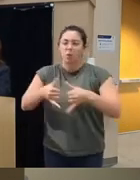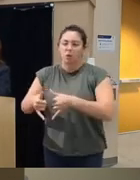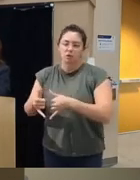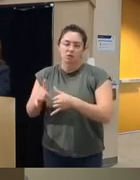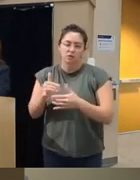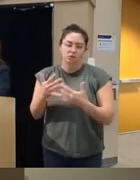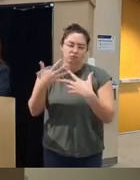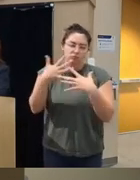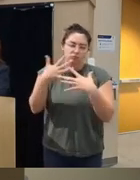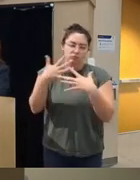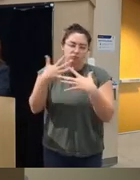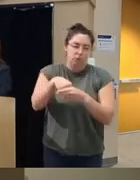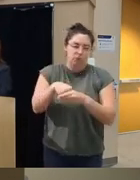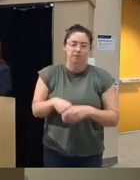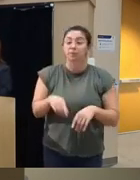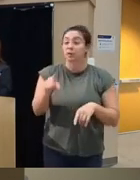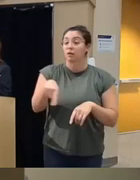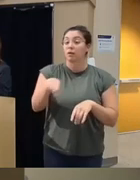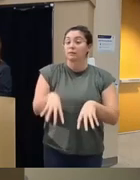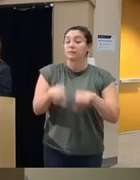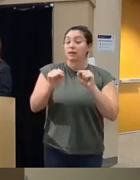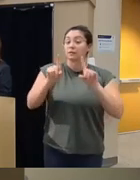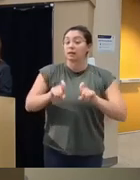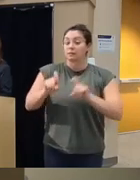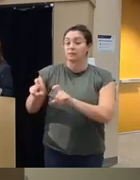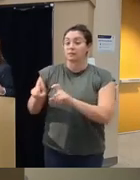of that and then like they take a quiz to so we can assess if they're learning the material